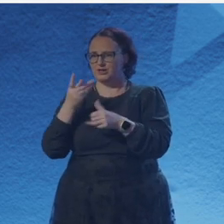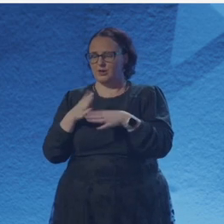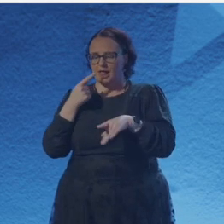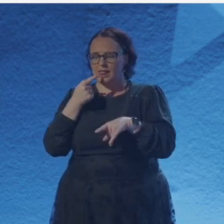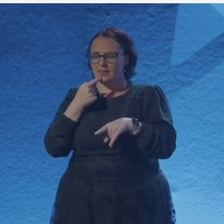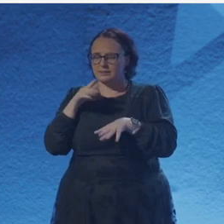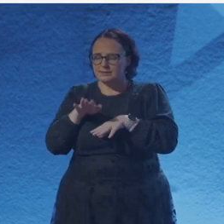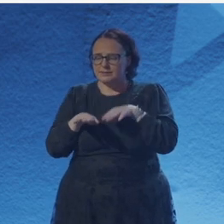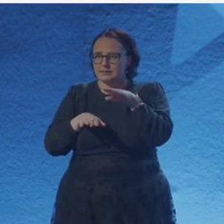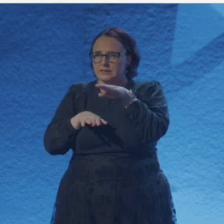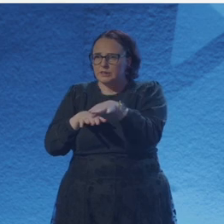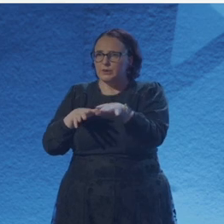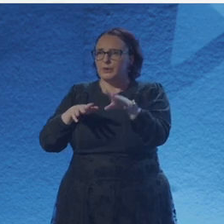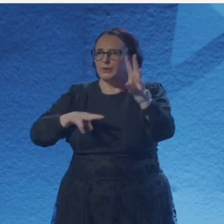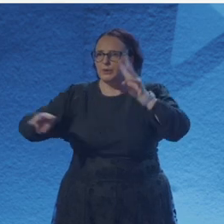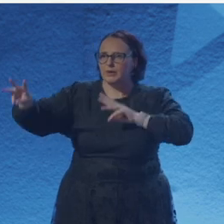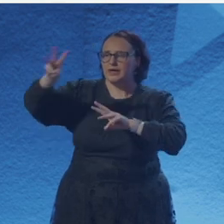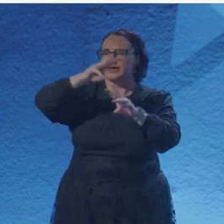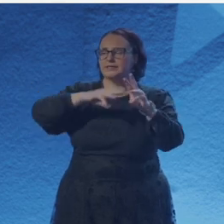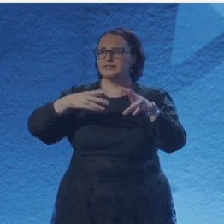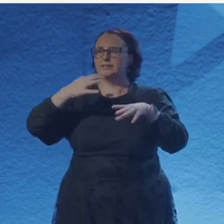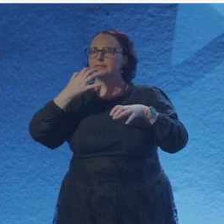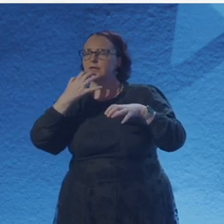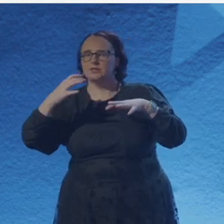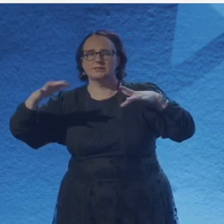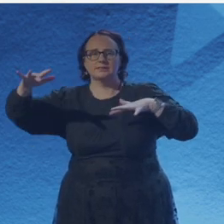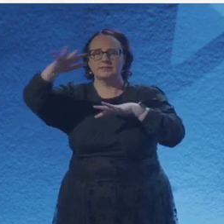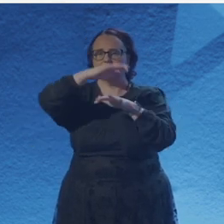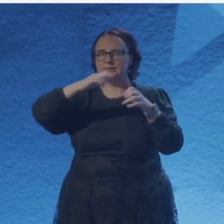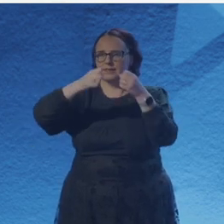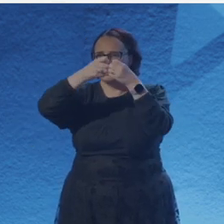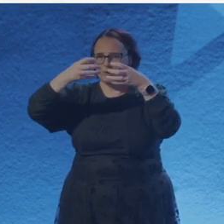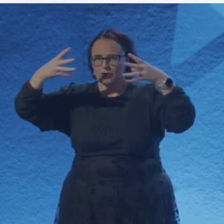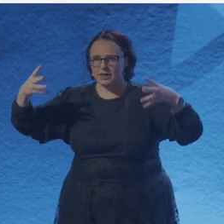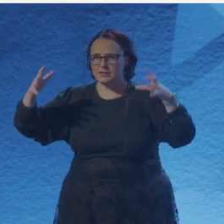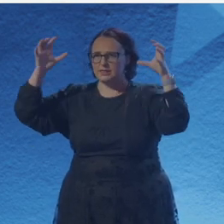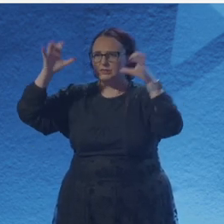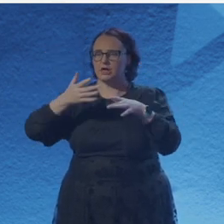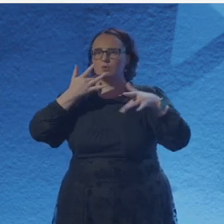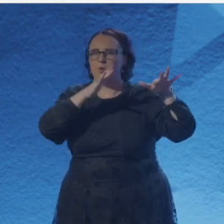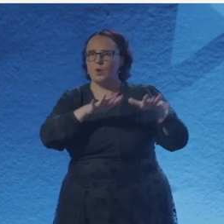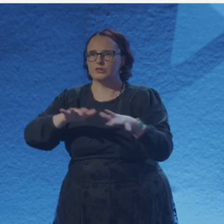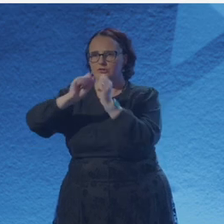pigtails, diamond eyed, lightning brained. I hope they point at the screen and ready themselves.